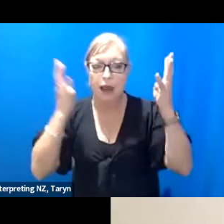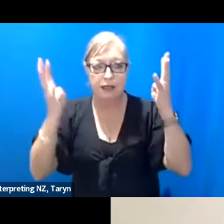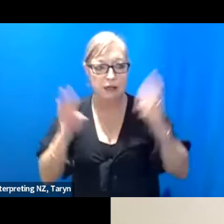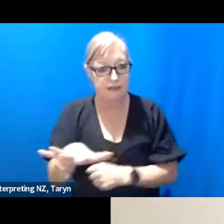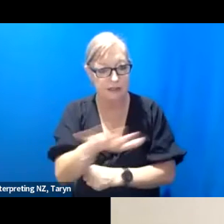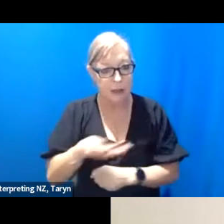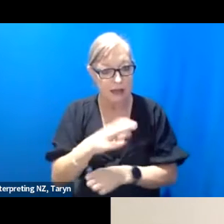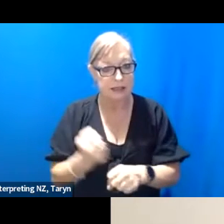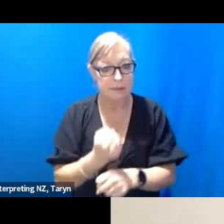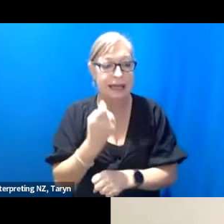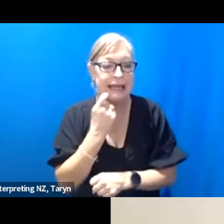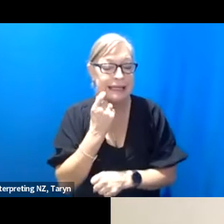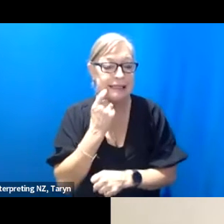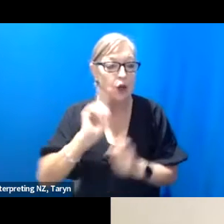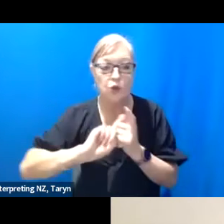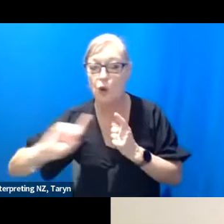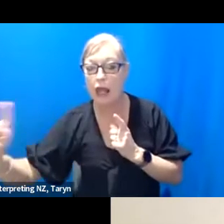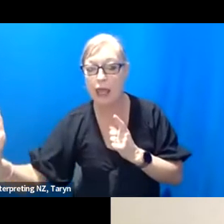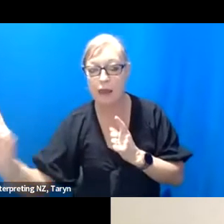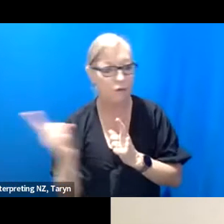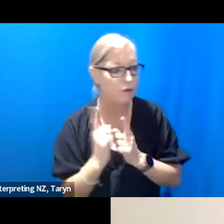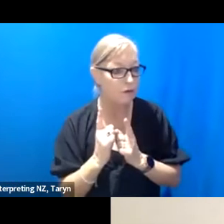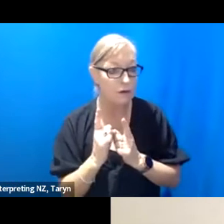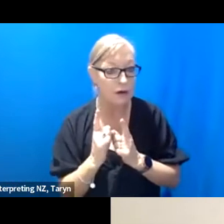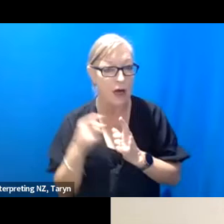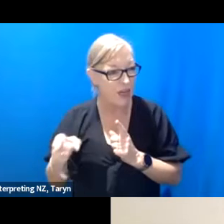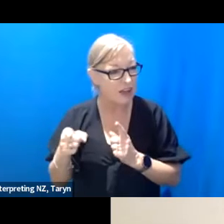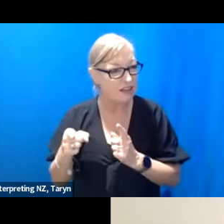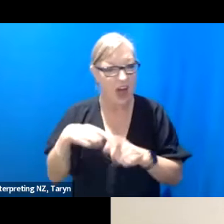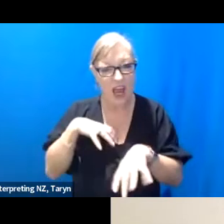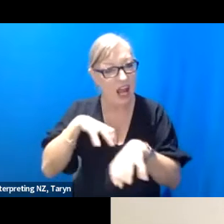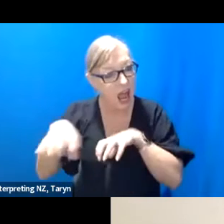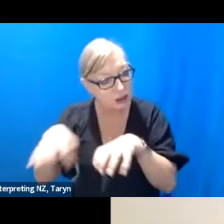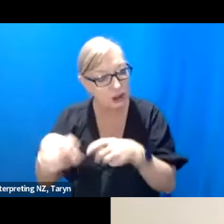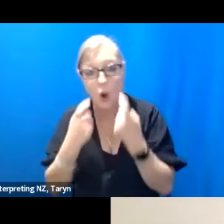easy to leave an act of care? Really interested in how we make it easier for people to leave,